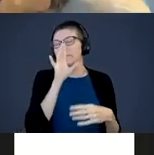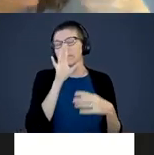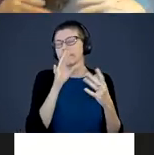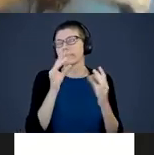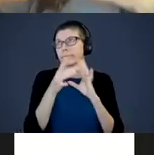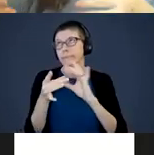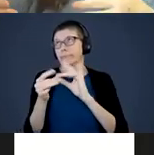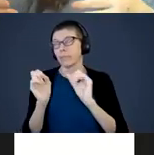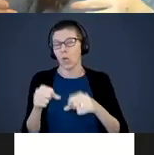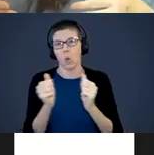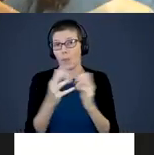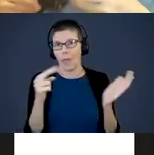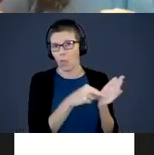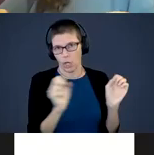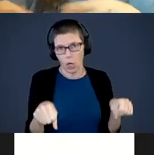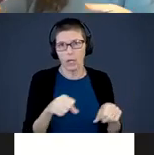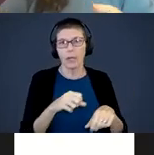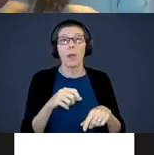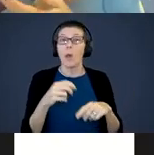The reason the baby wants to see it again and again and the reason they